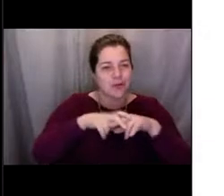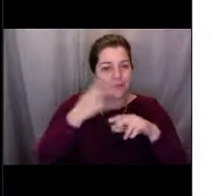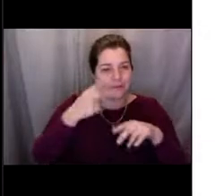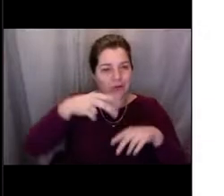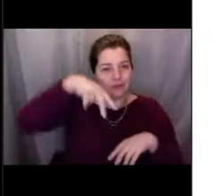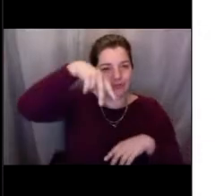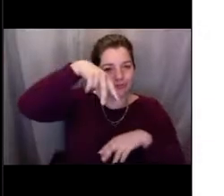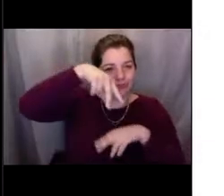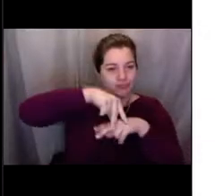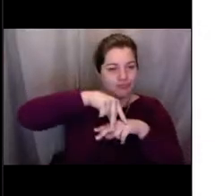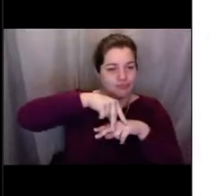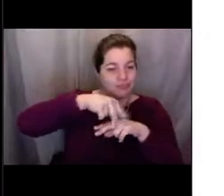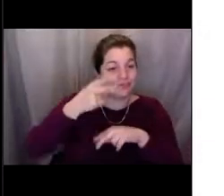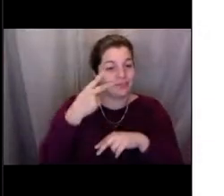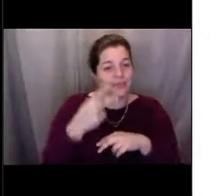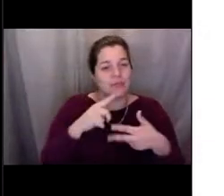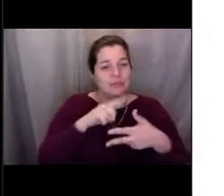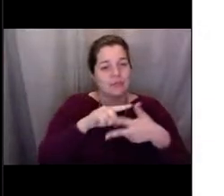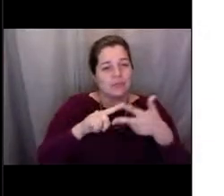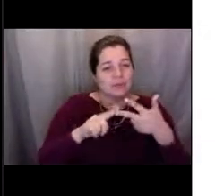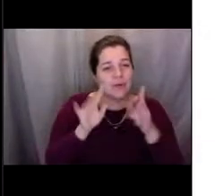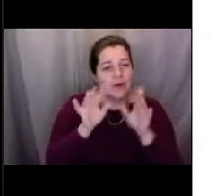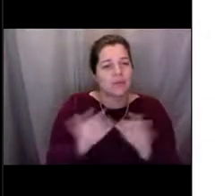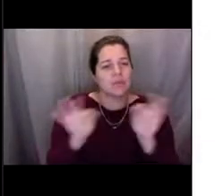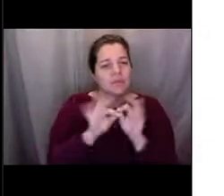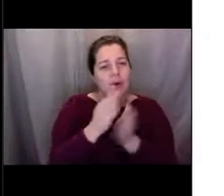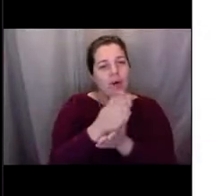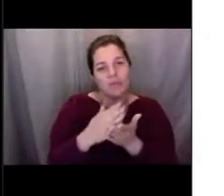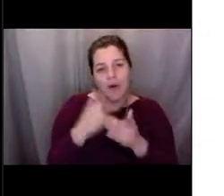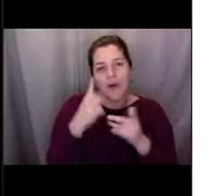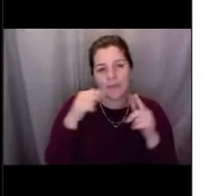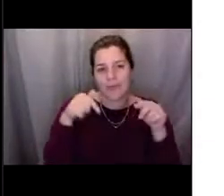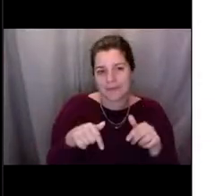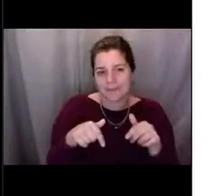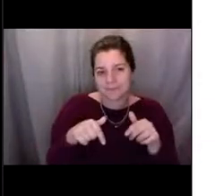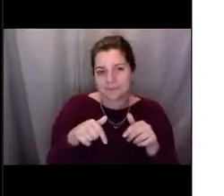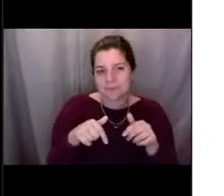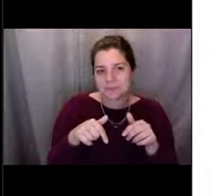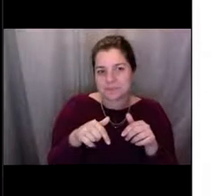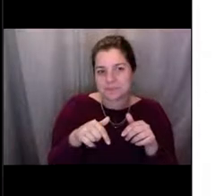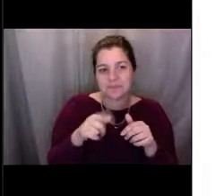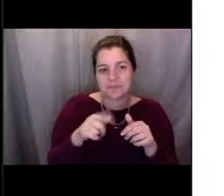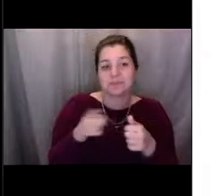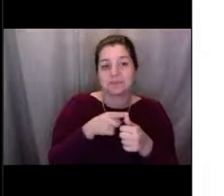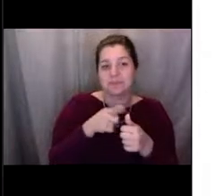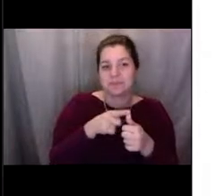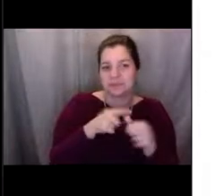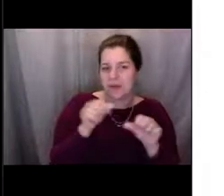So there are three legs to the stool. We have one that is science.